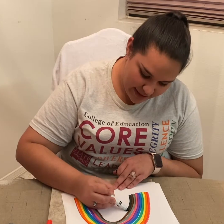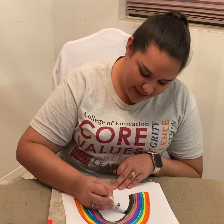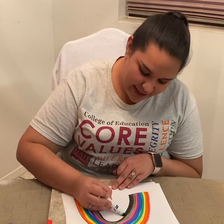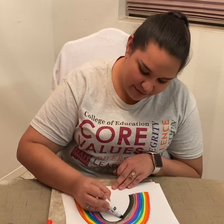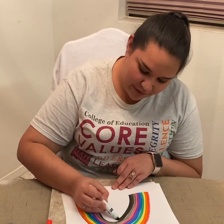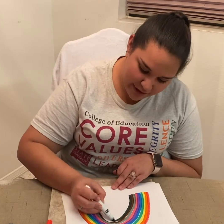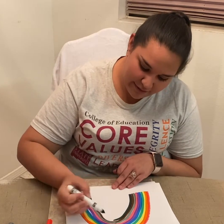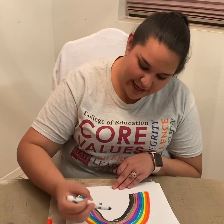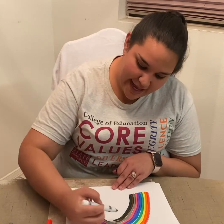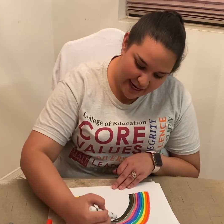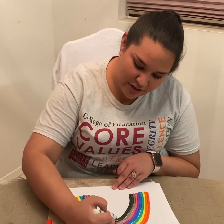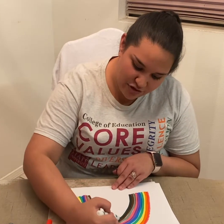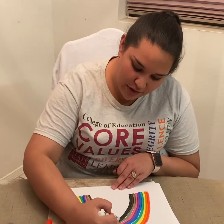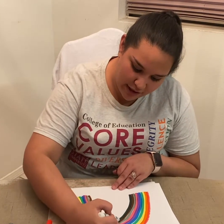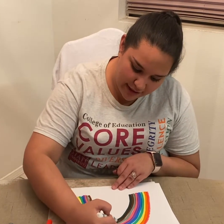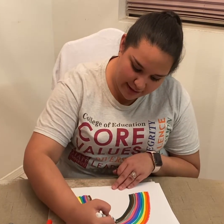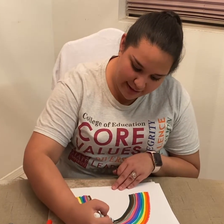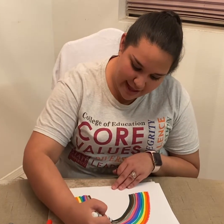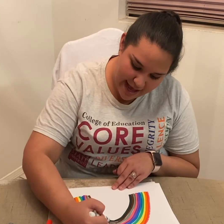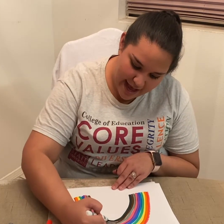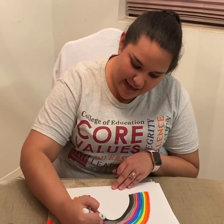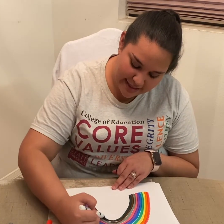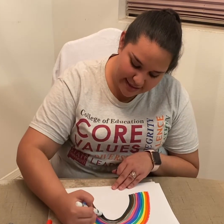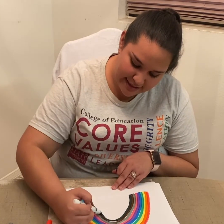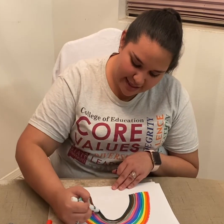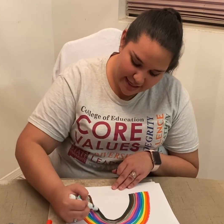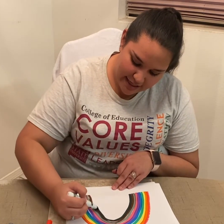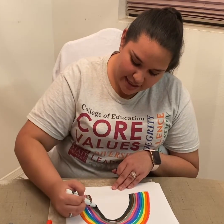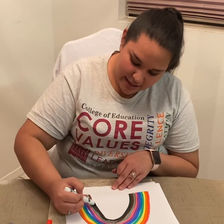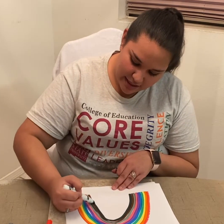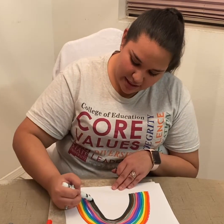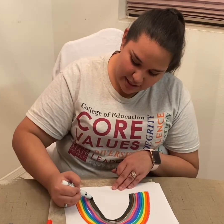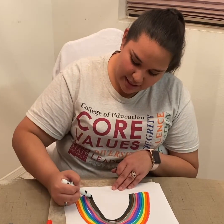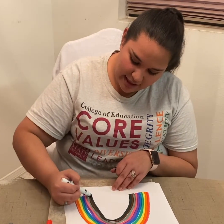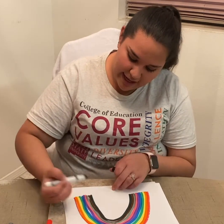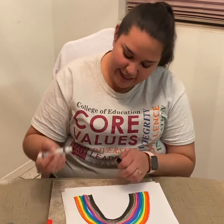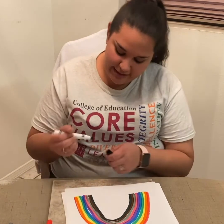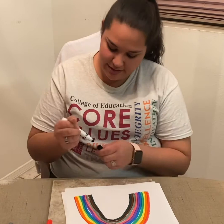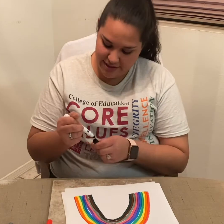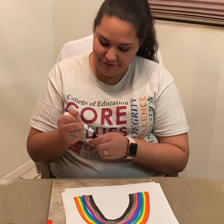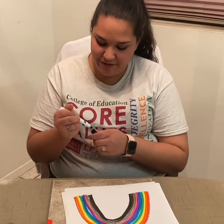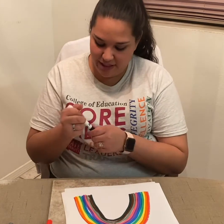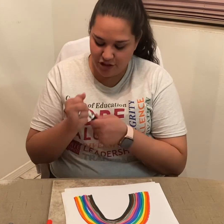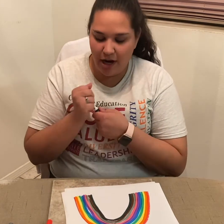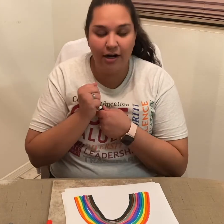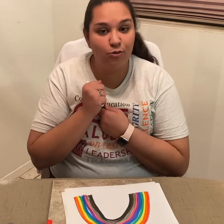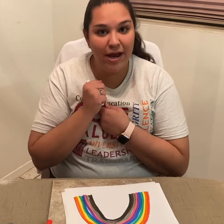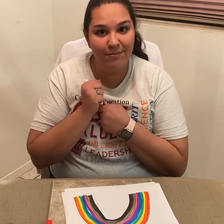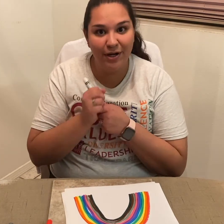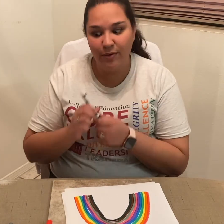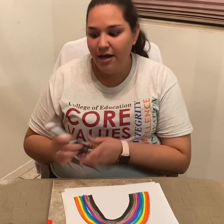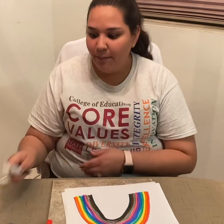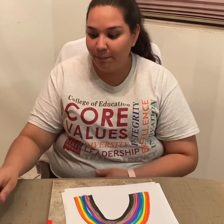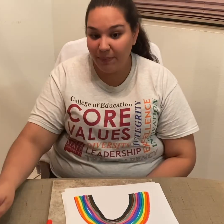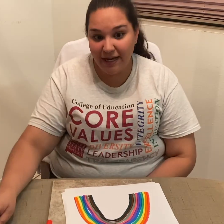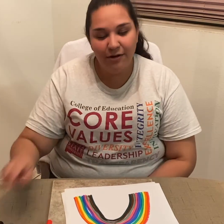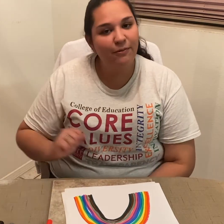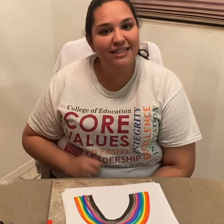Then, we'll go ahead and draw our last line to finish our rainbow, but we still